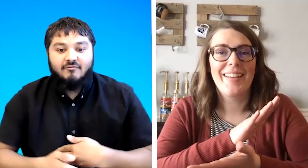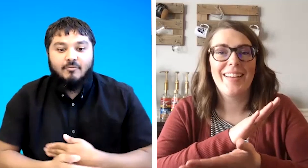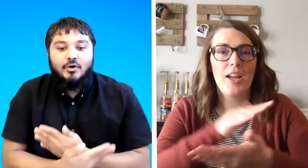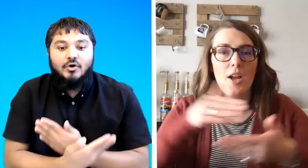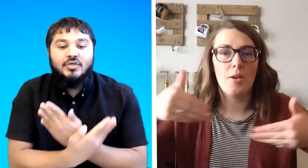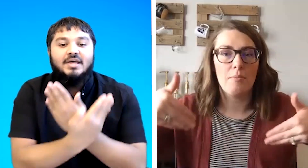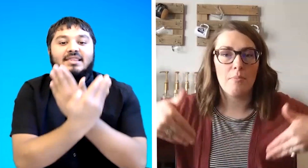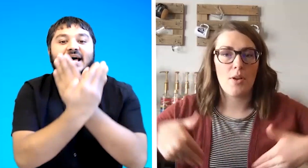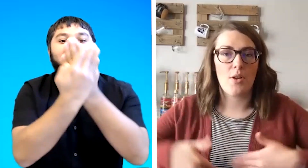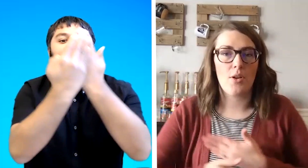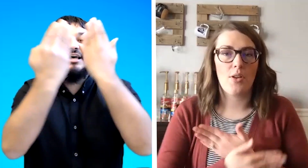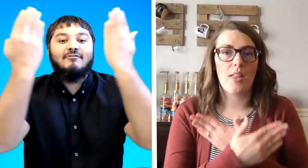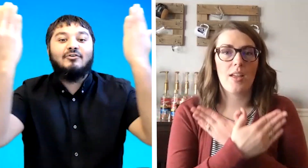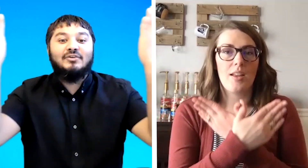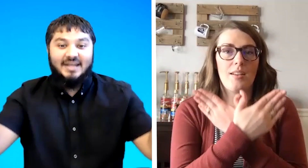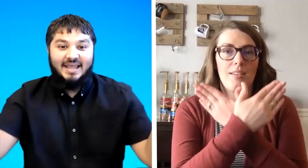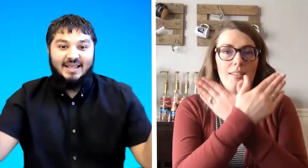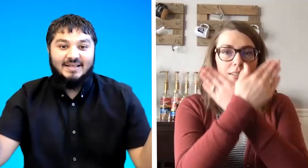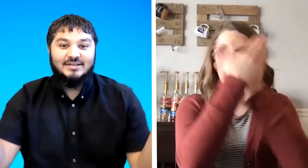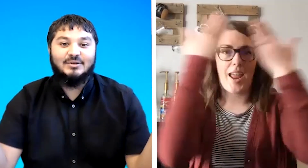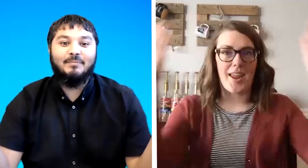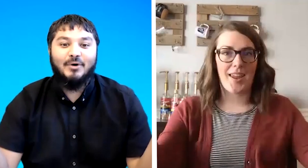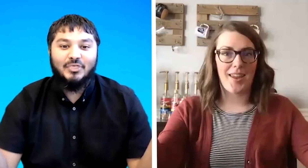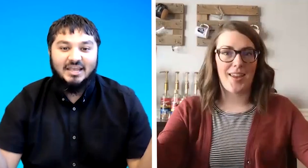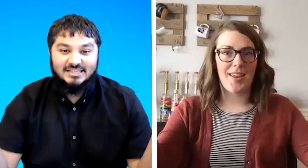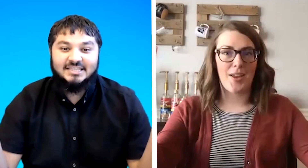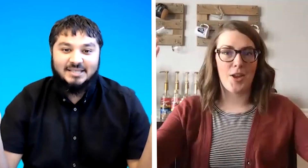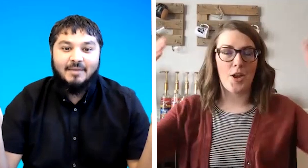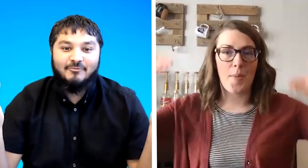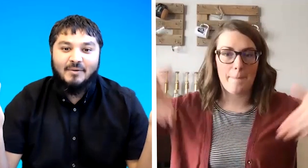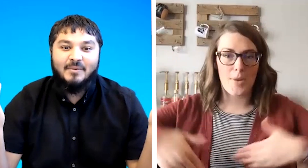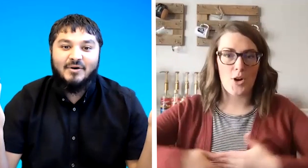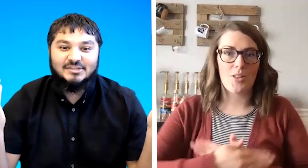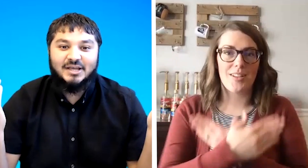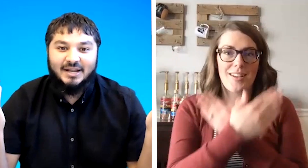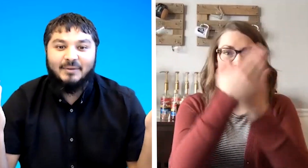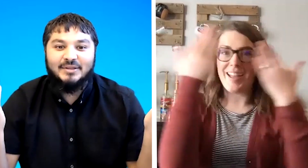for birth that's the sign for day so birthday is that the same for american sign language